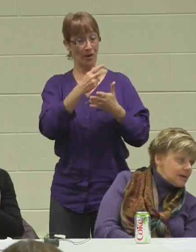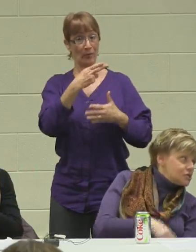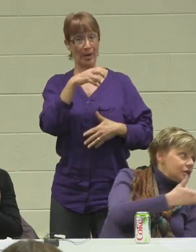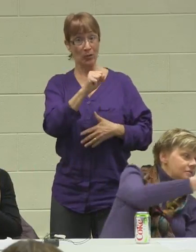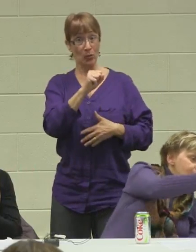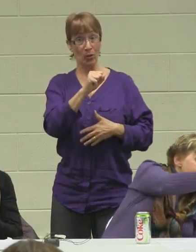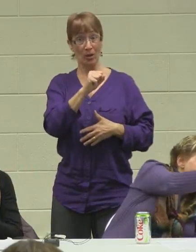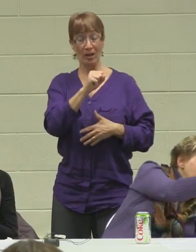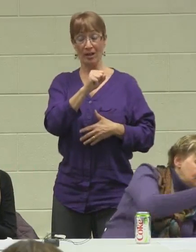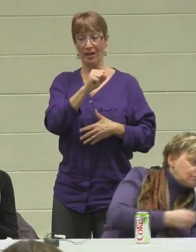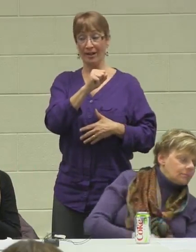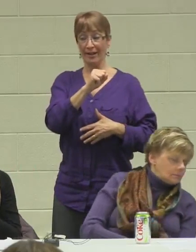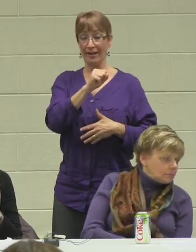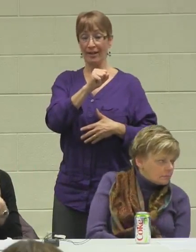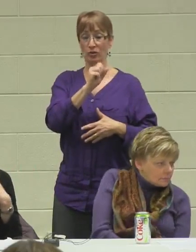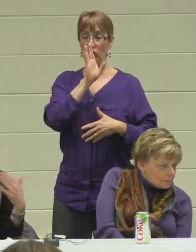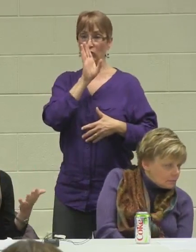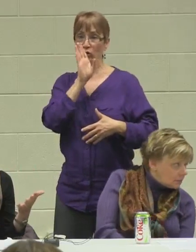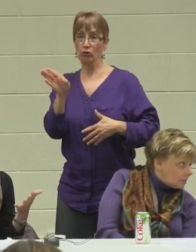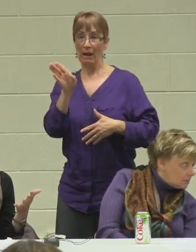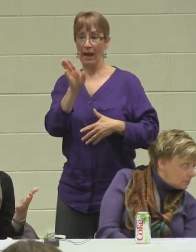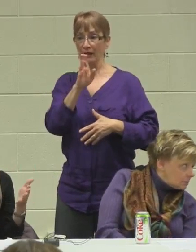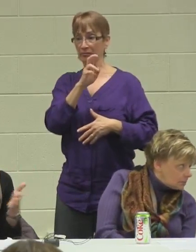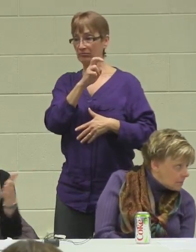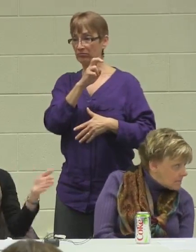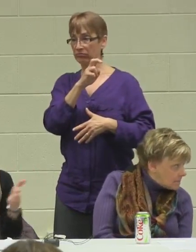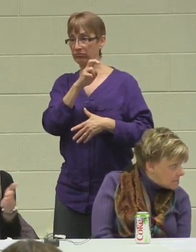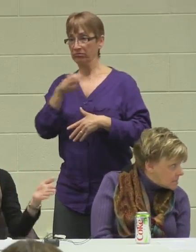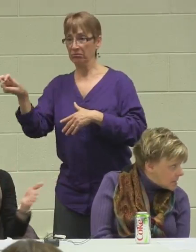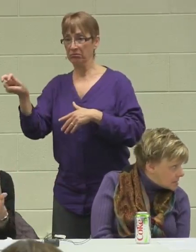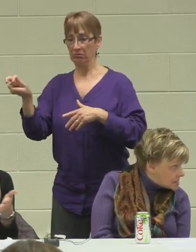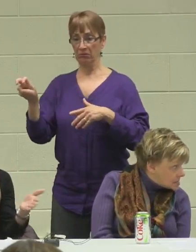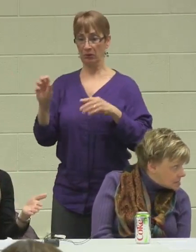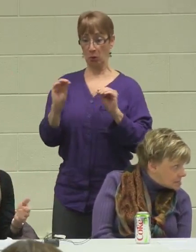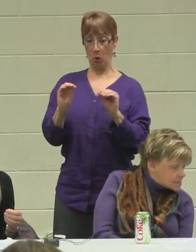on and been successful at PPCC without having had the AVP in between,